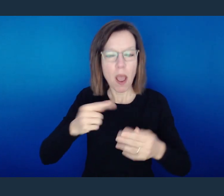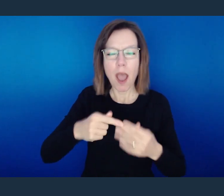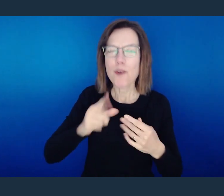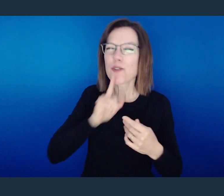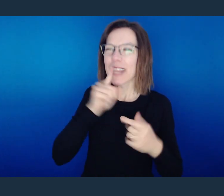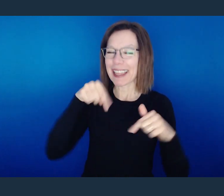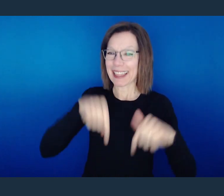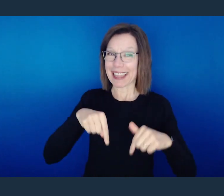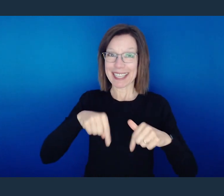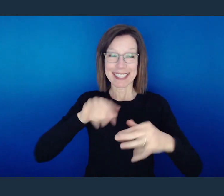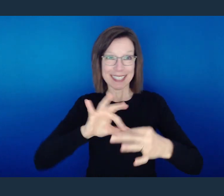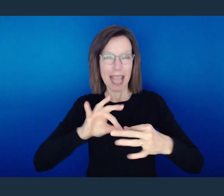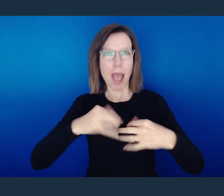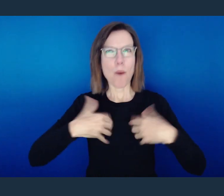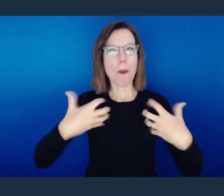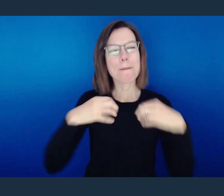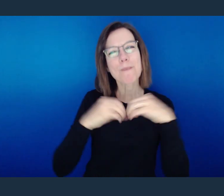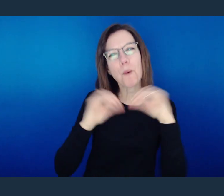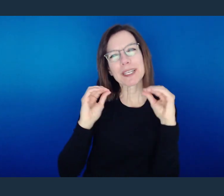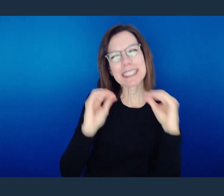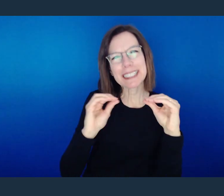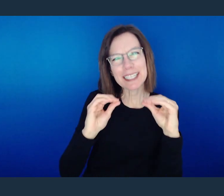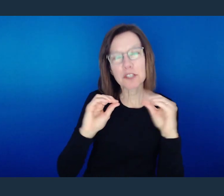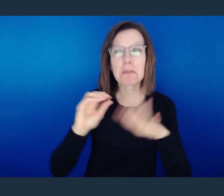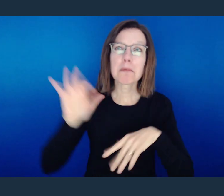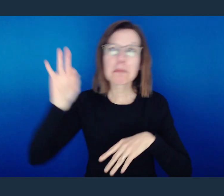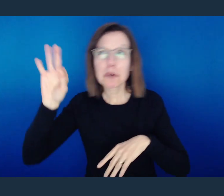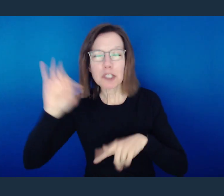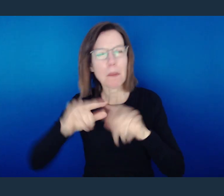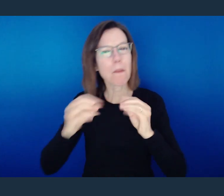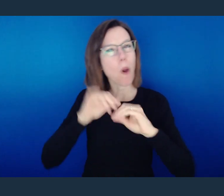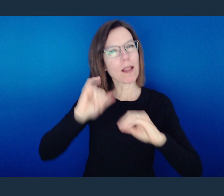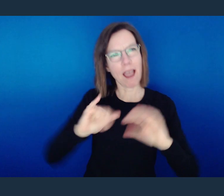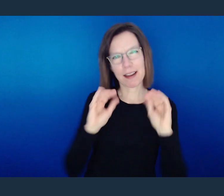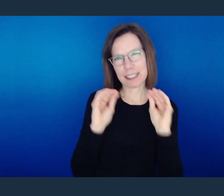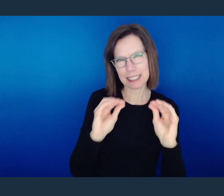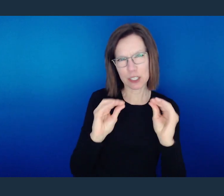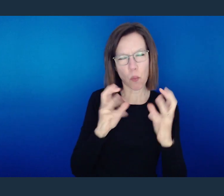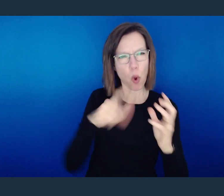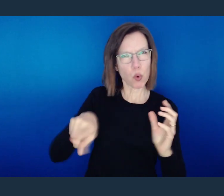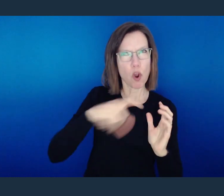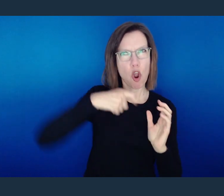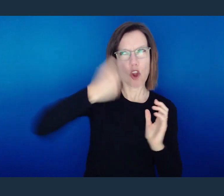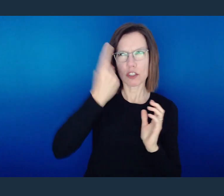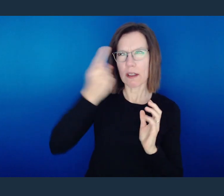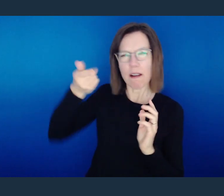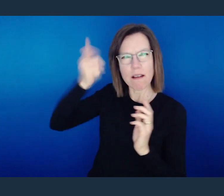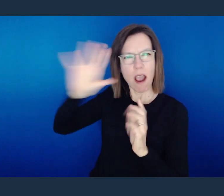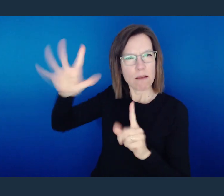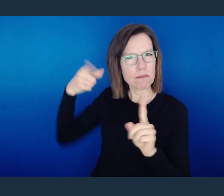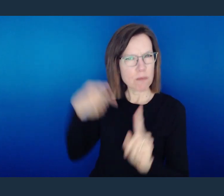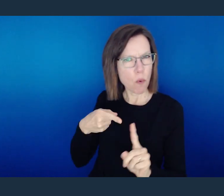over this series, but I want you to grasp God's word here, because here in this chapter,